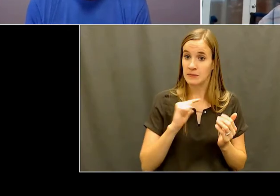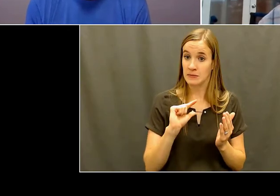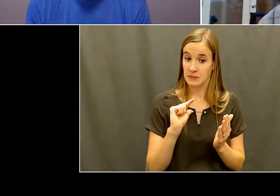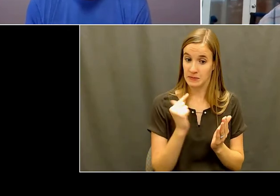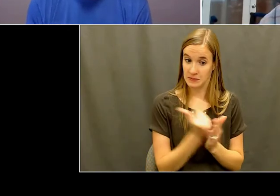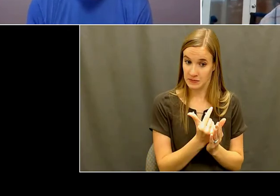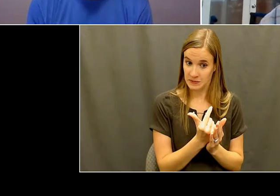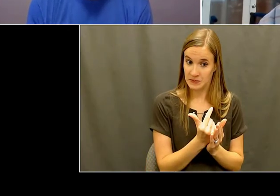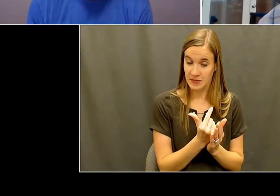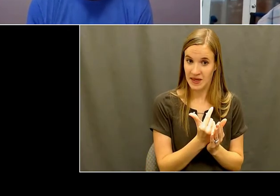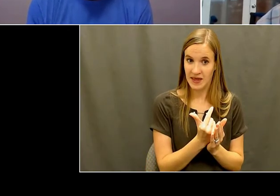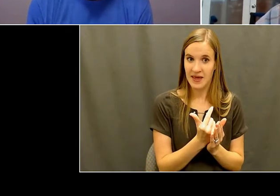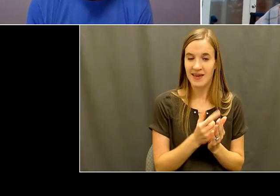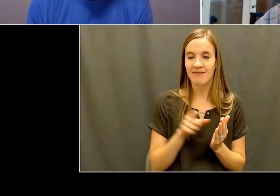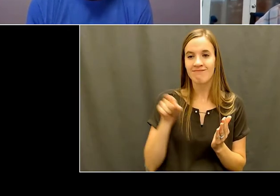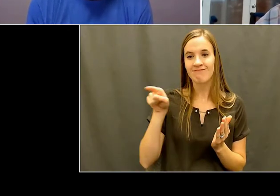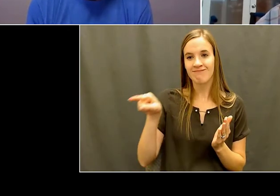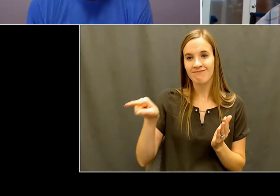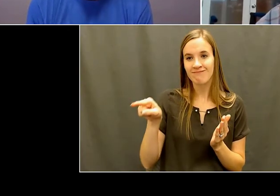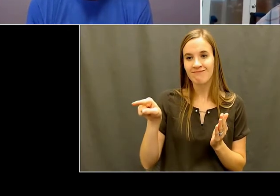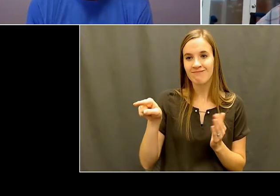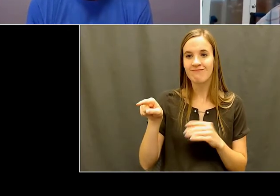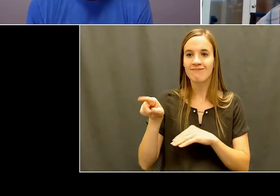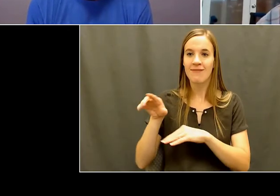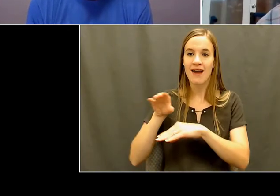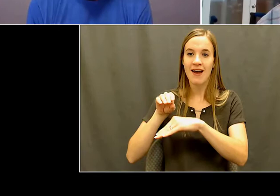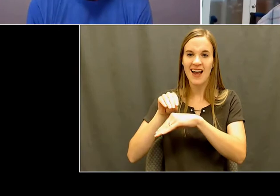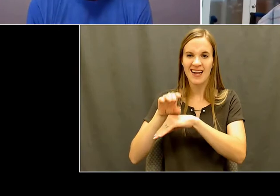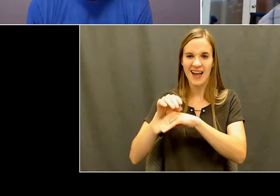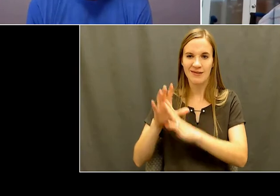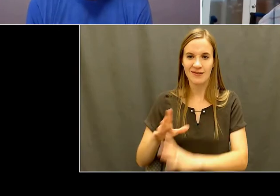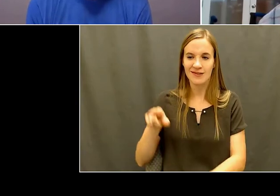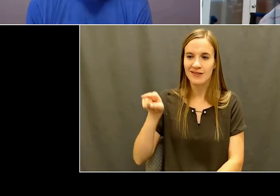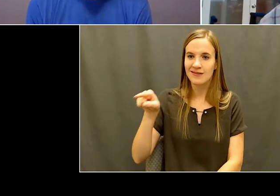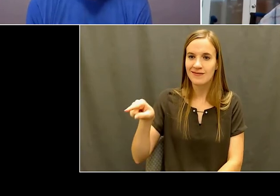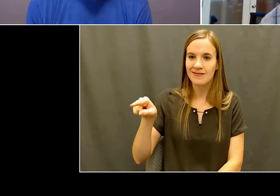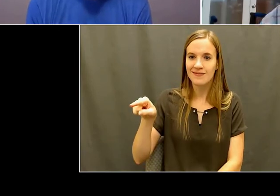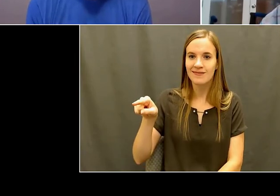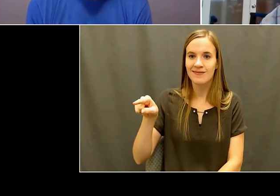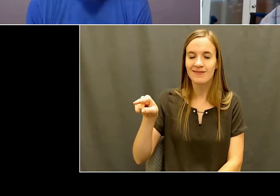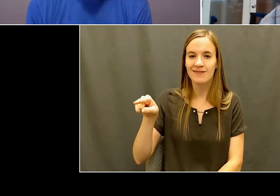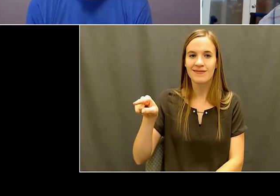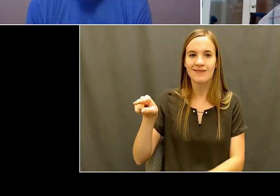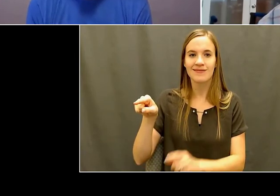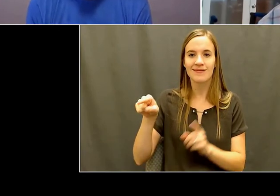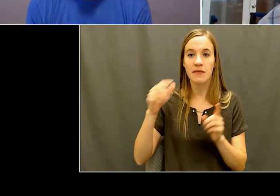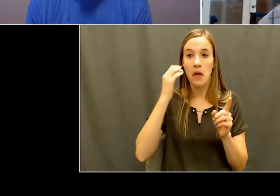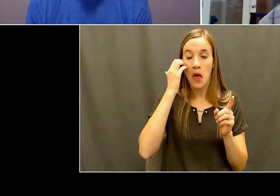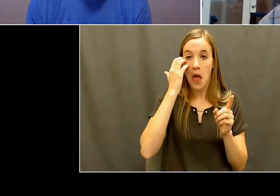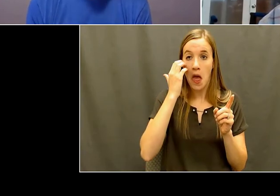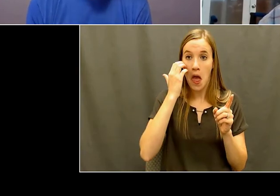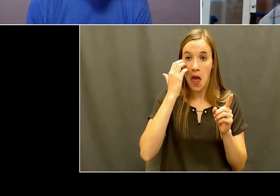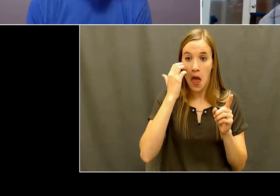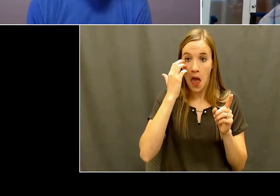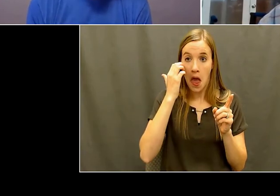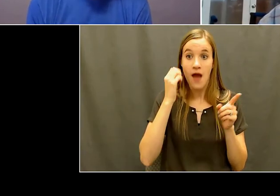counselor at the high school in in San Jose area, and she